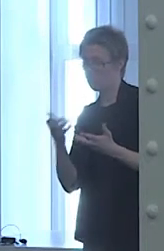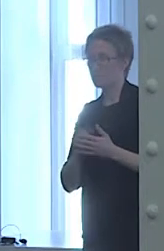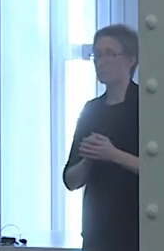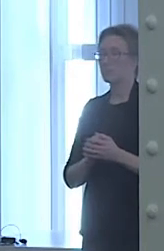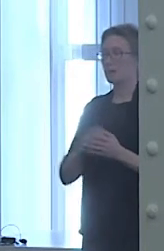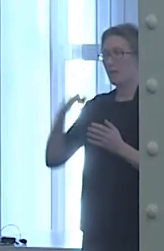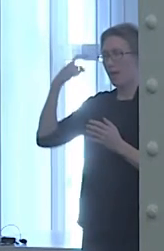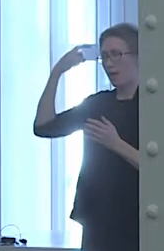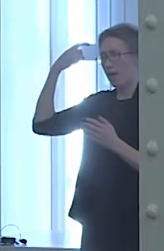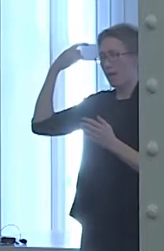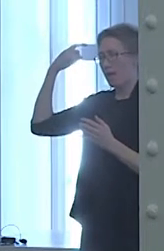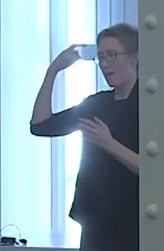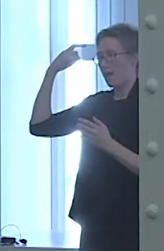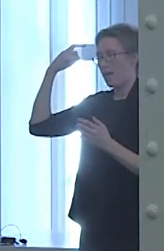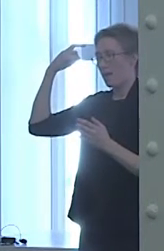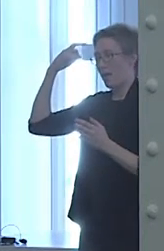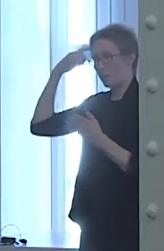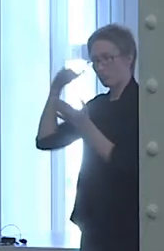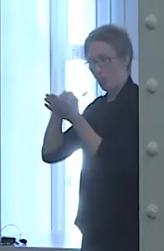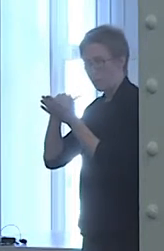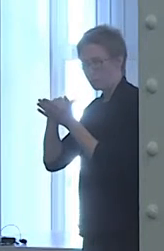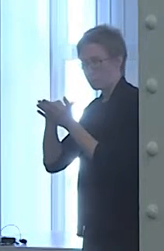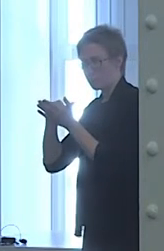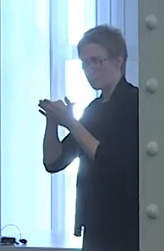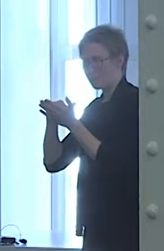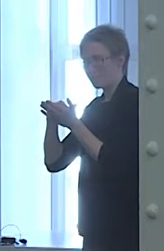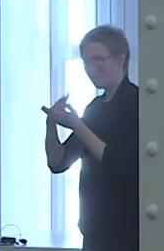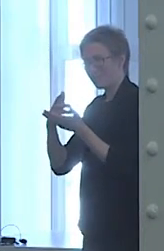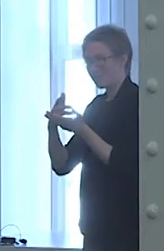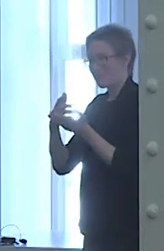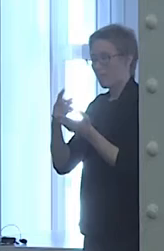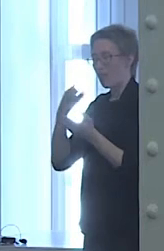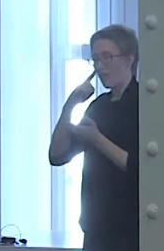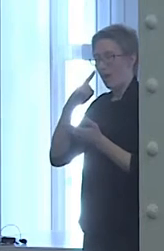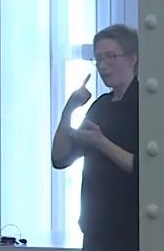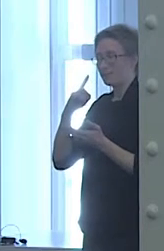an annoyance, when really I brought her there for moral support, because this was a major decision